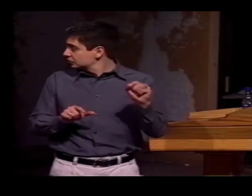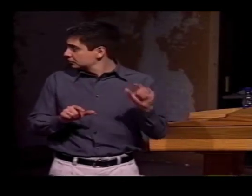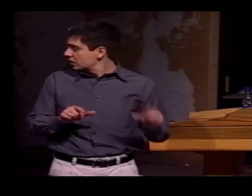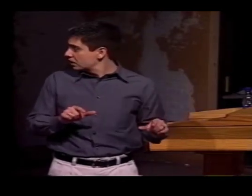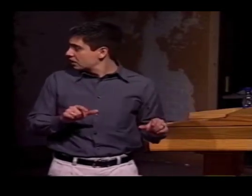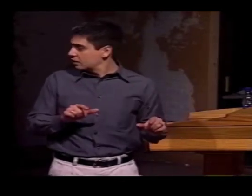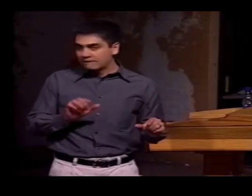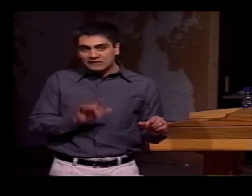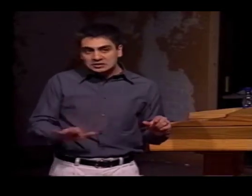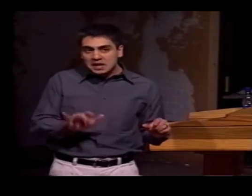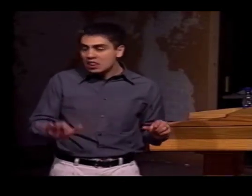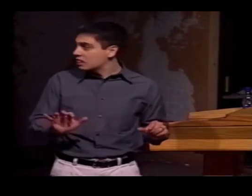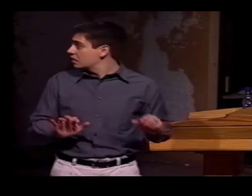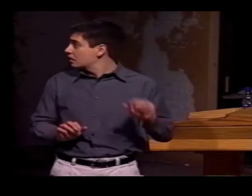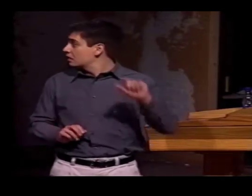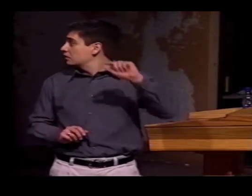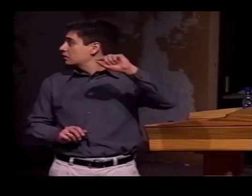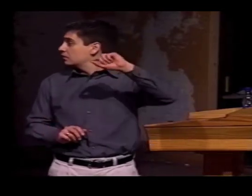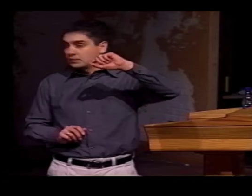IT WAS A SMALLER UNIT.